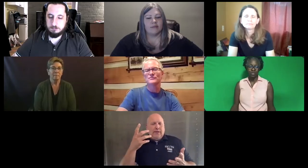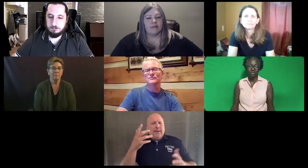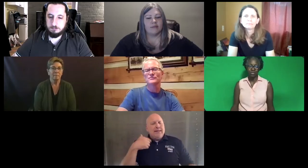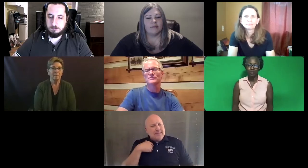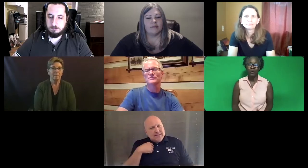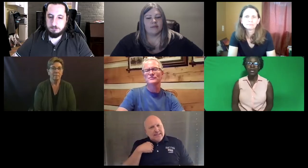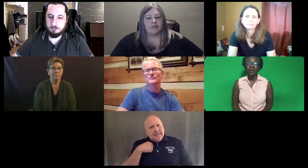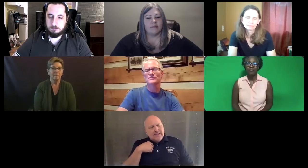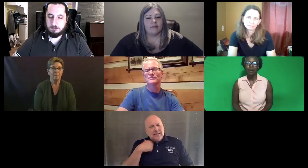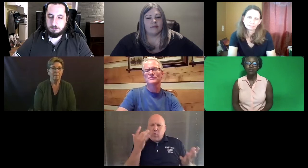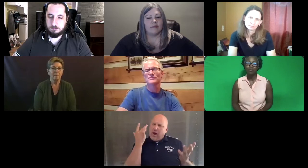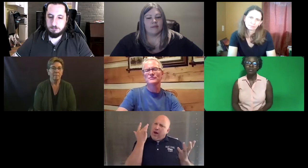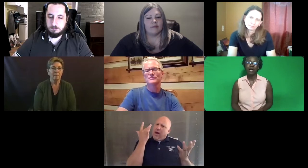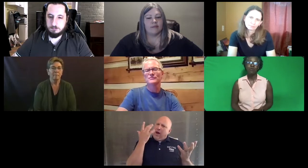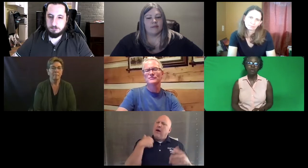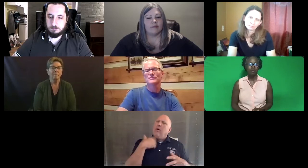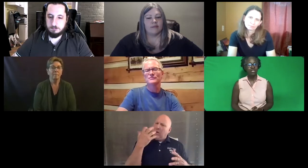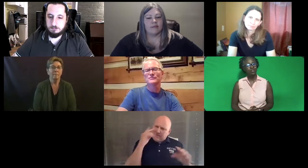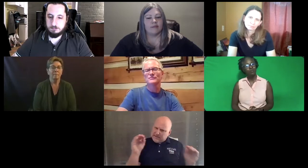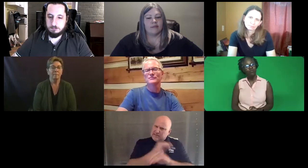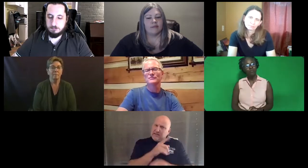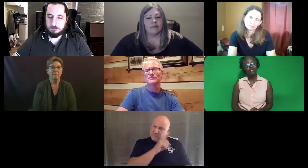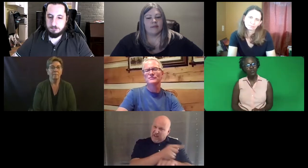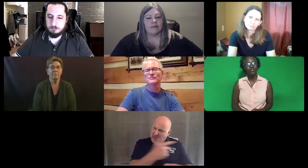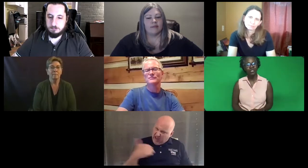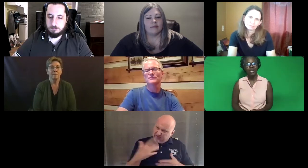That's why we said maybe do the performance test first.